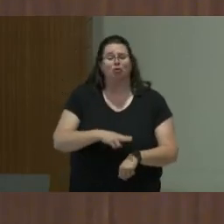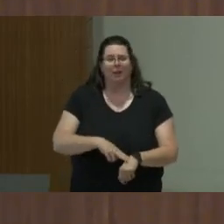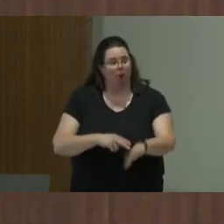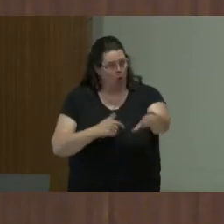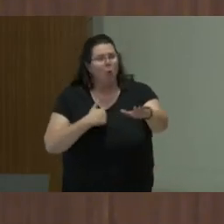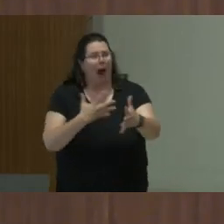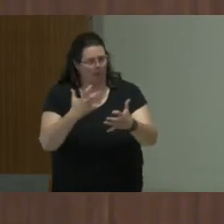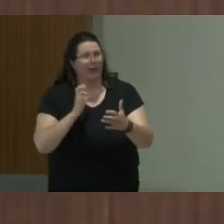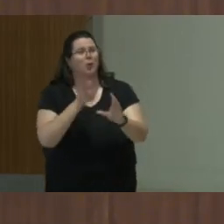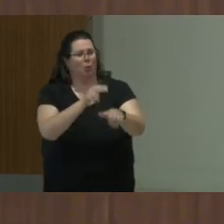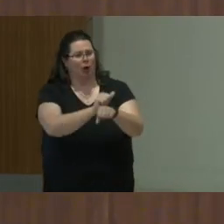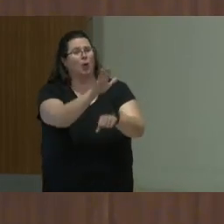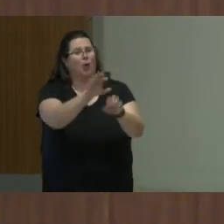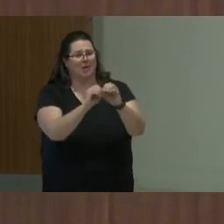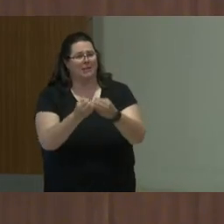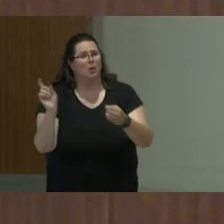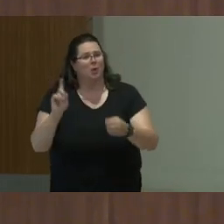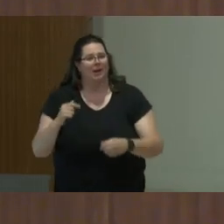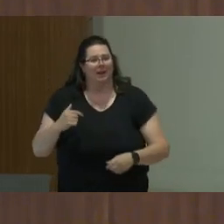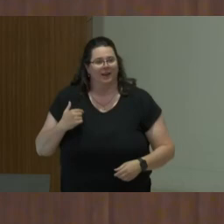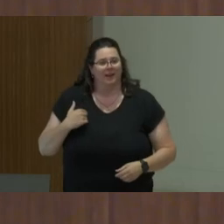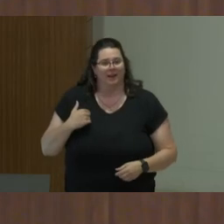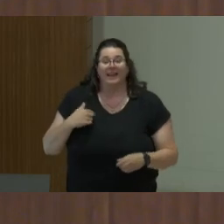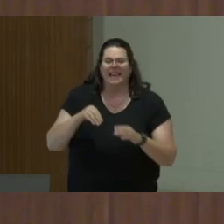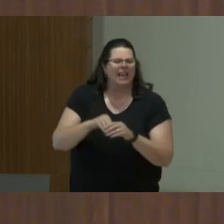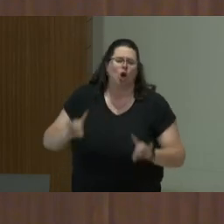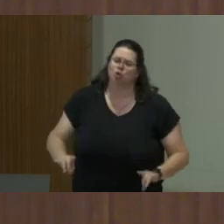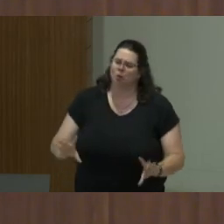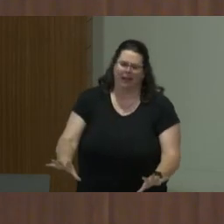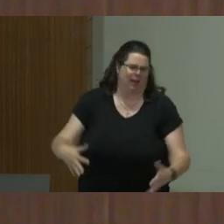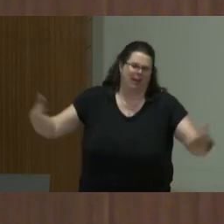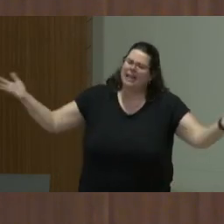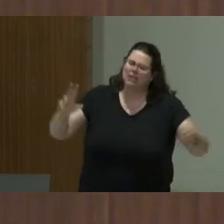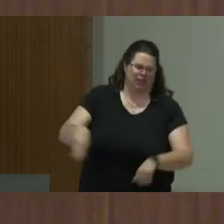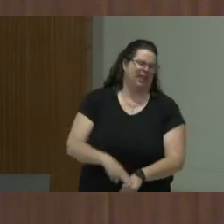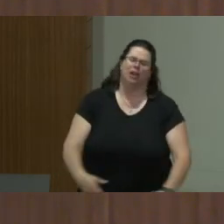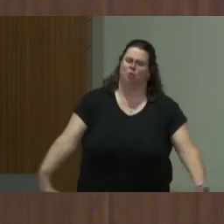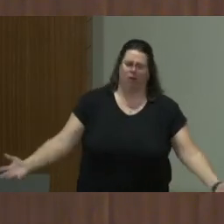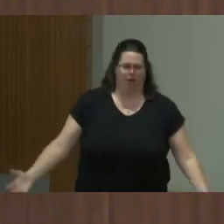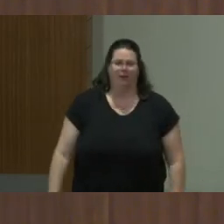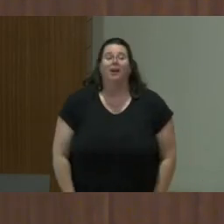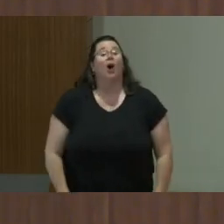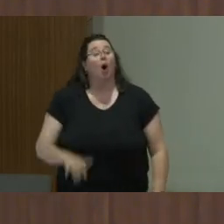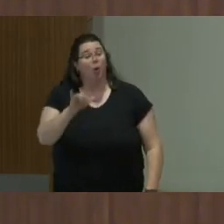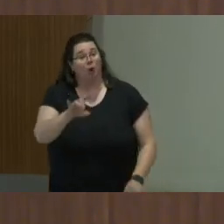Where do you work? I was just saying, in Australia, and it just happens naturally. Oh, in the whole of Australia. Nice, OK.